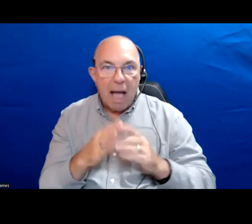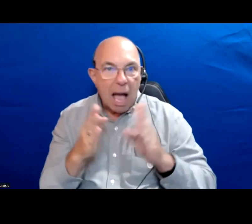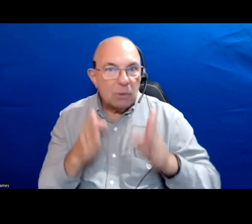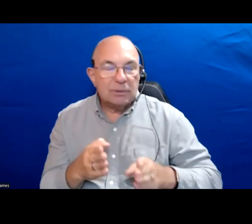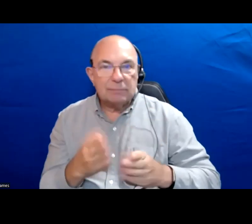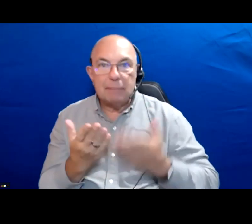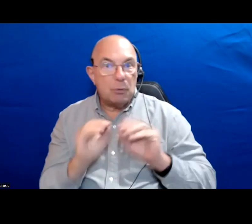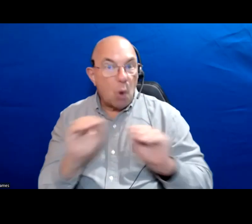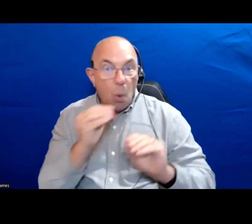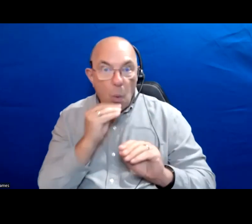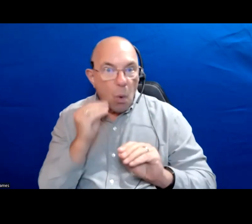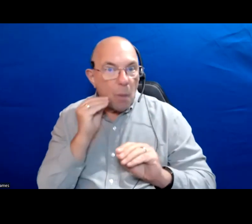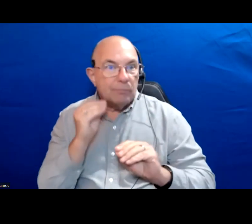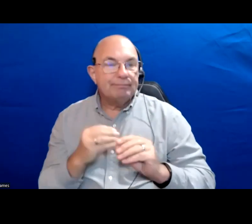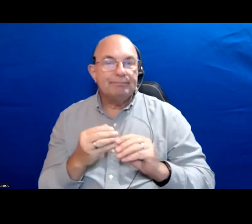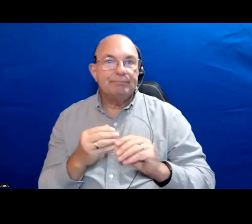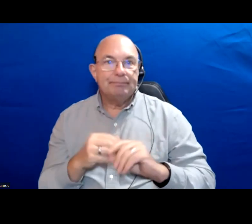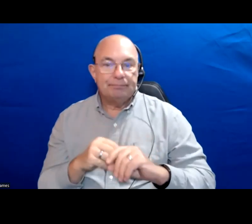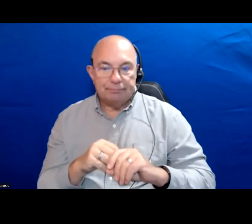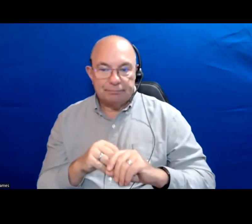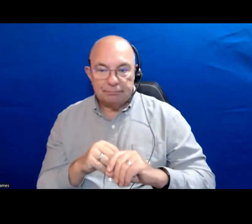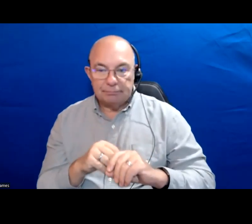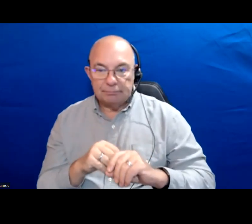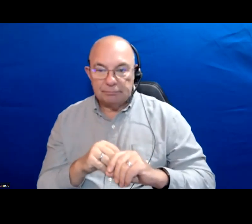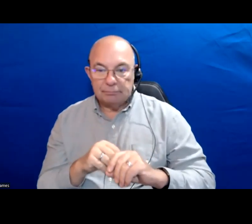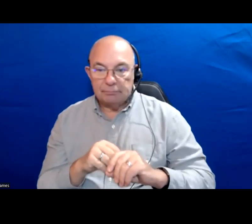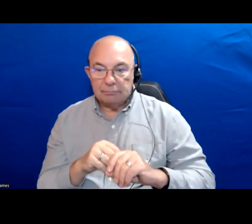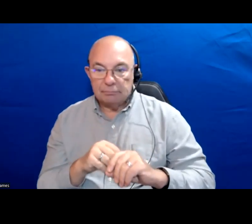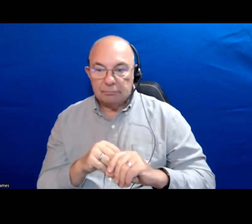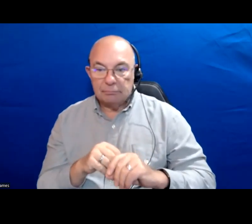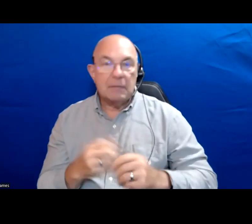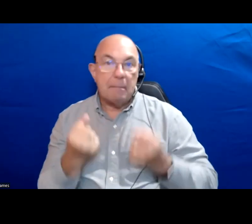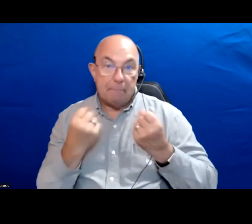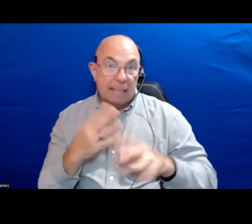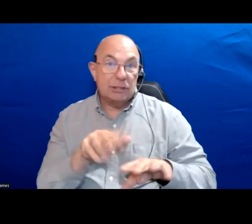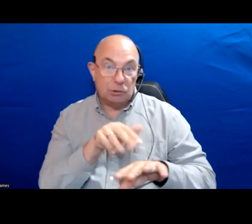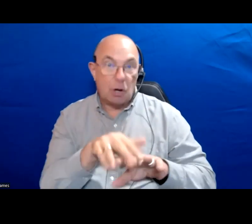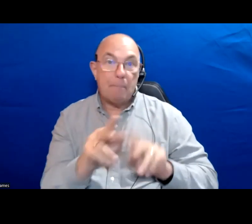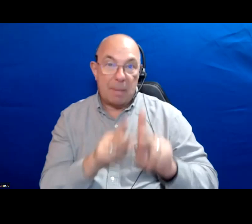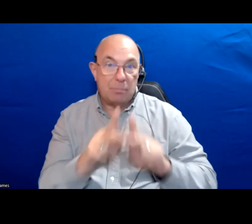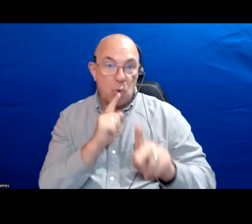and experiencing homelessness there are a lot of indigenous people in that population.